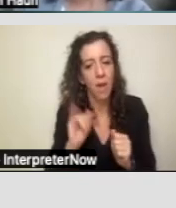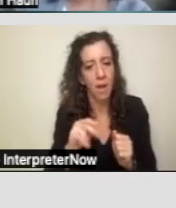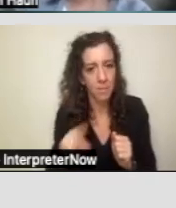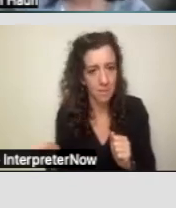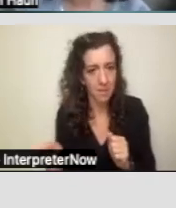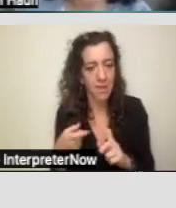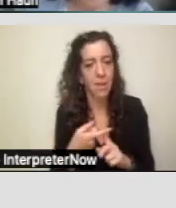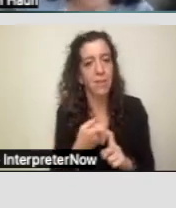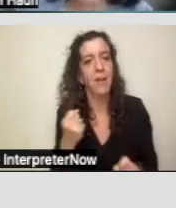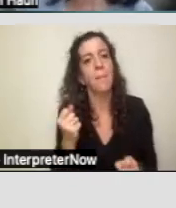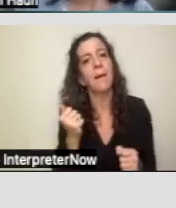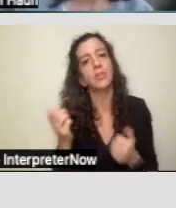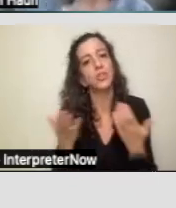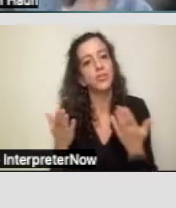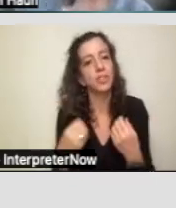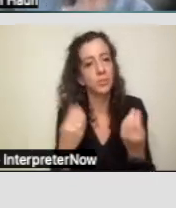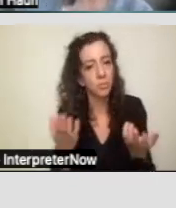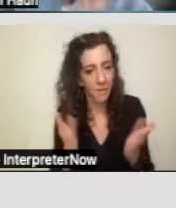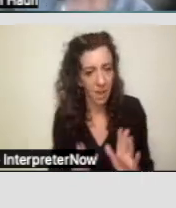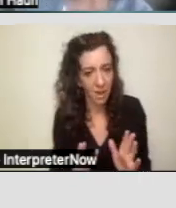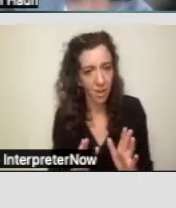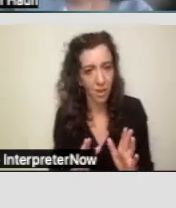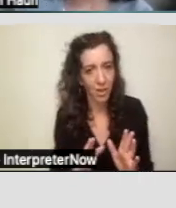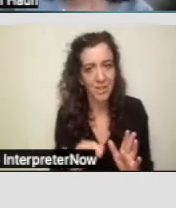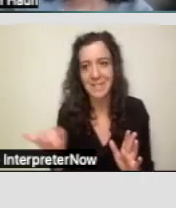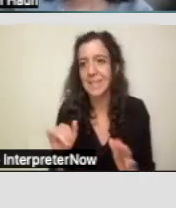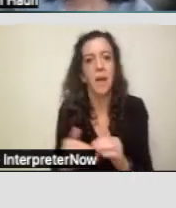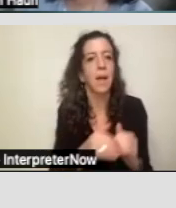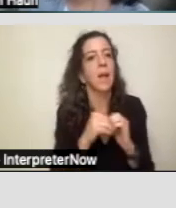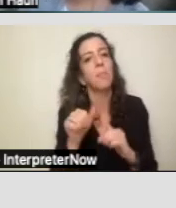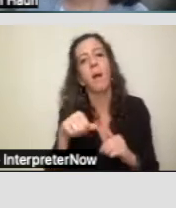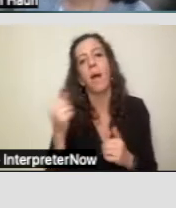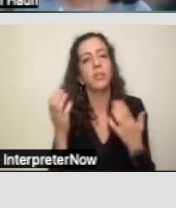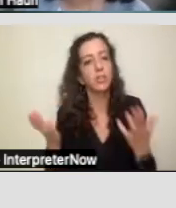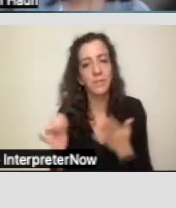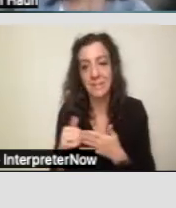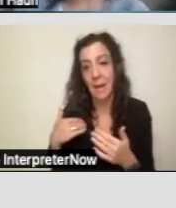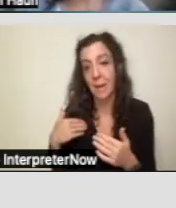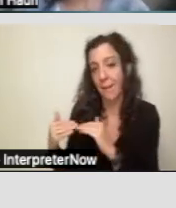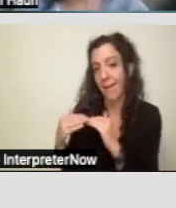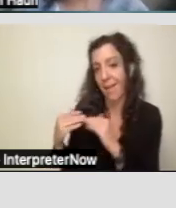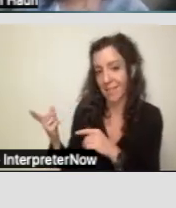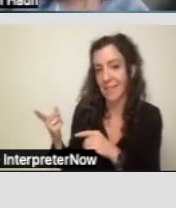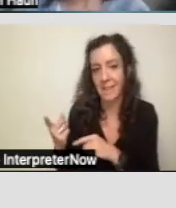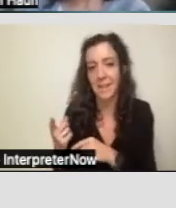a service provider, just like all the other services that my colleagues mentioned previously.